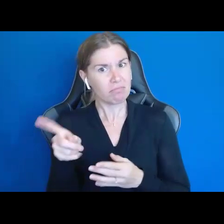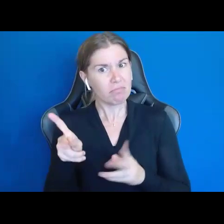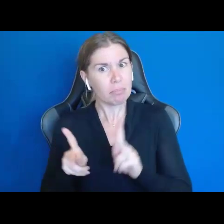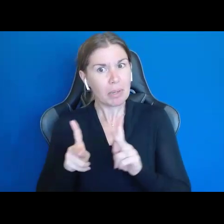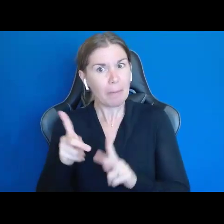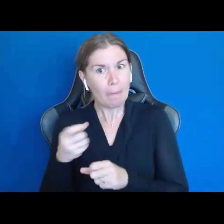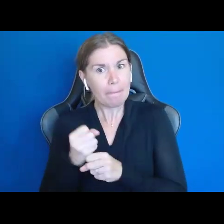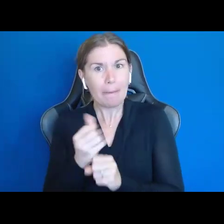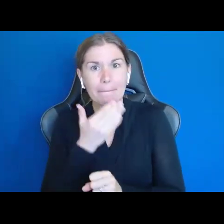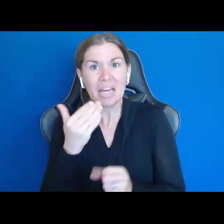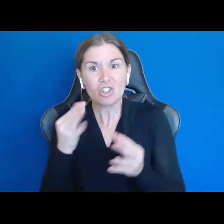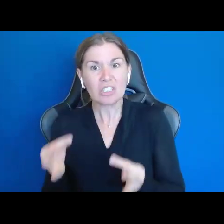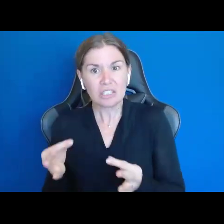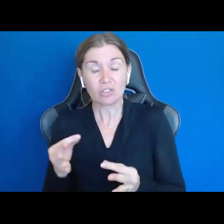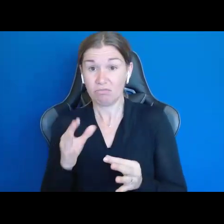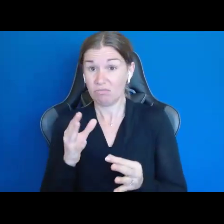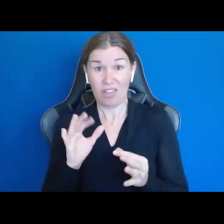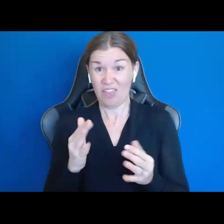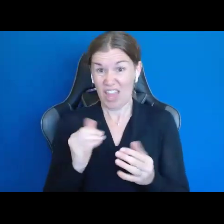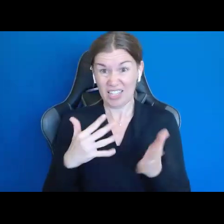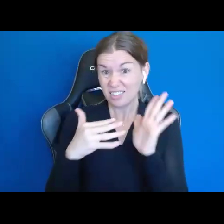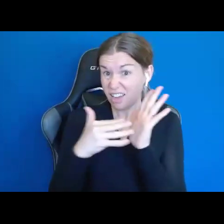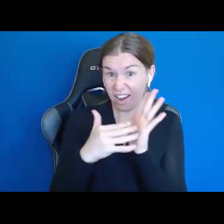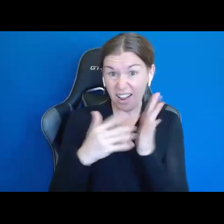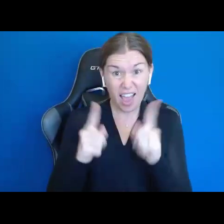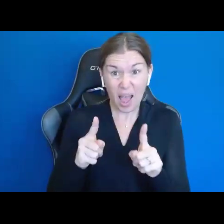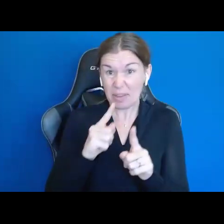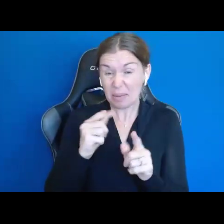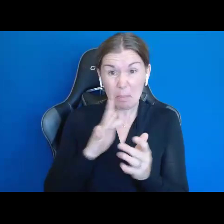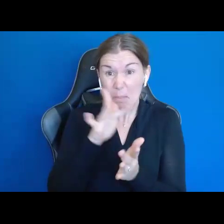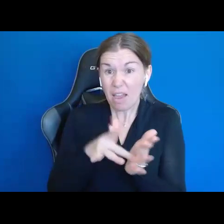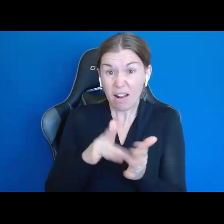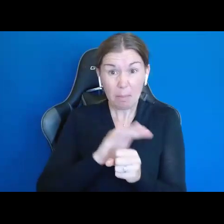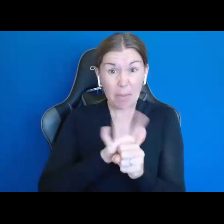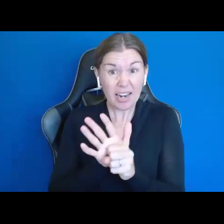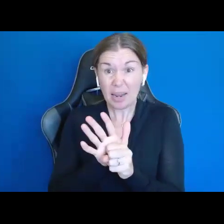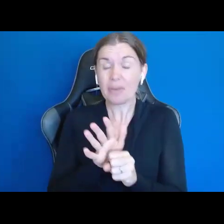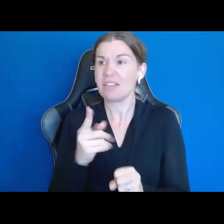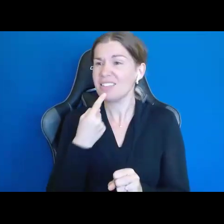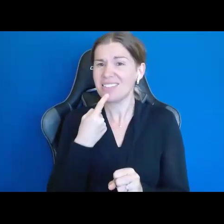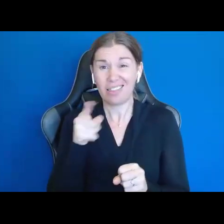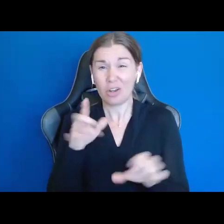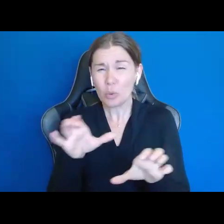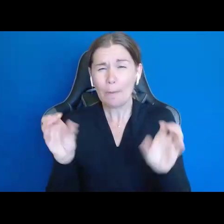And this study happened in the middle of the pandemic, and the majority said they were doing more things and meeting more people because they were